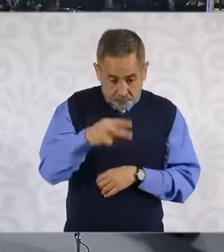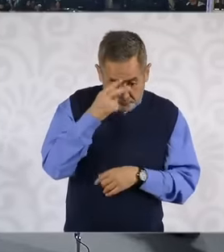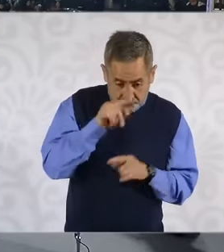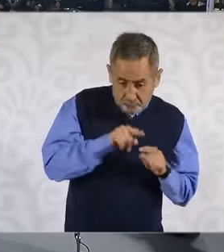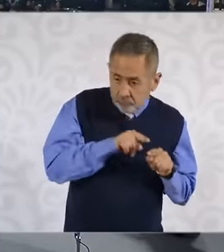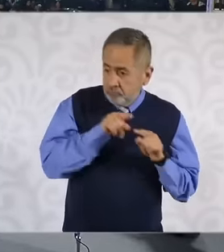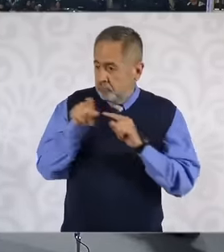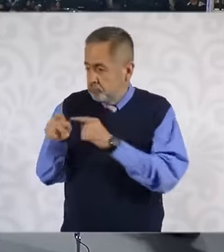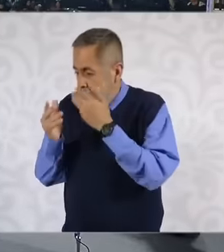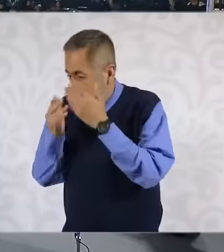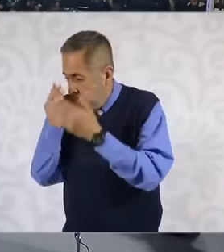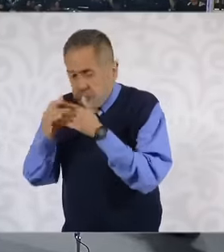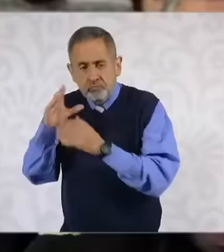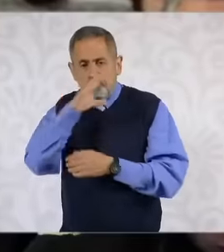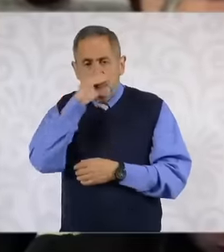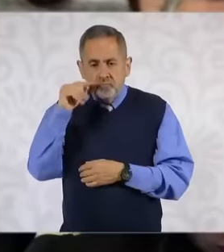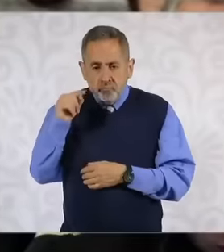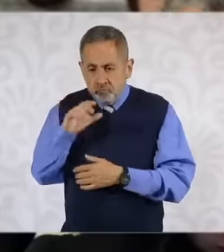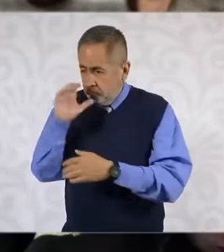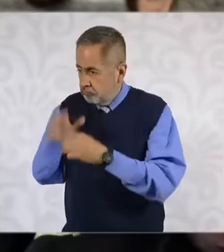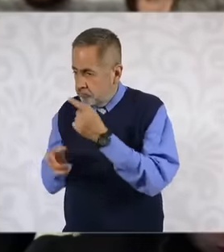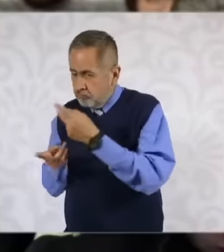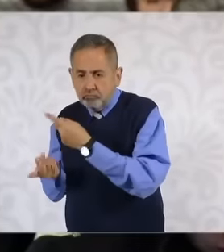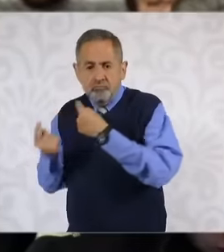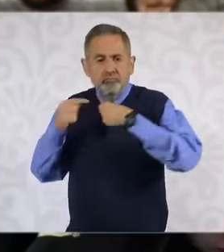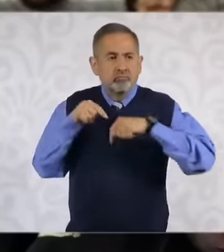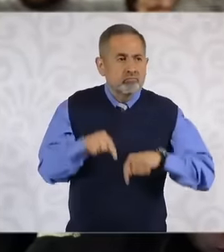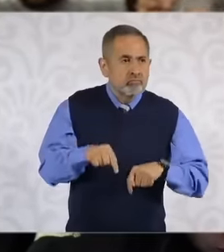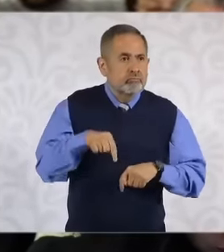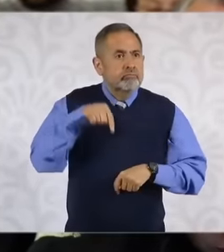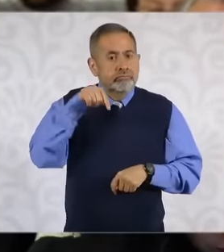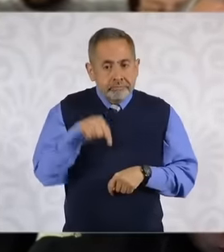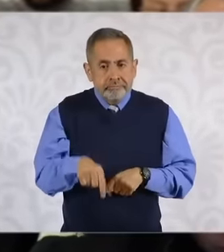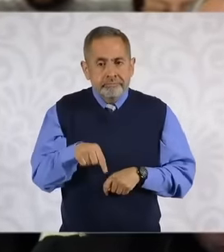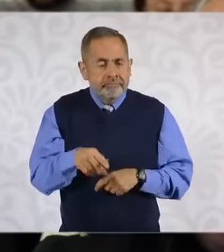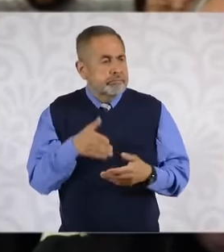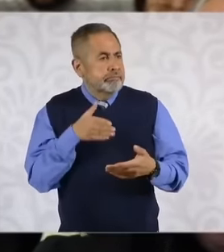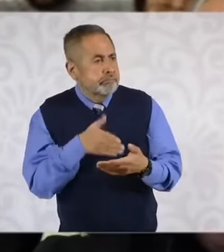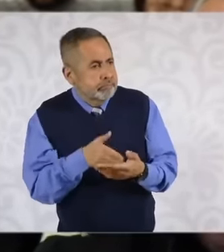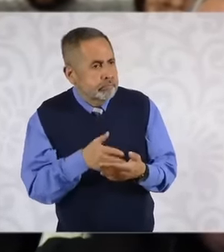two or three years of returning to Mexico and here they always find themselves with an obstacle to being able to